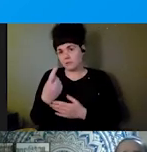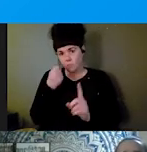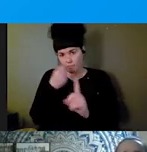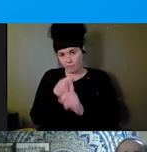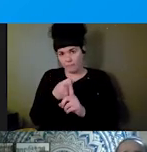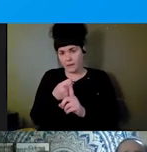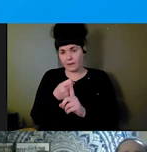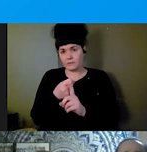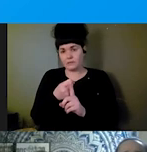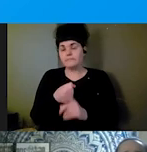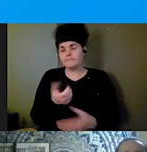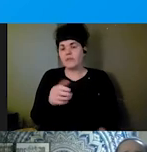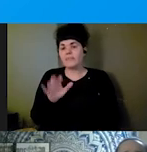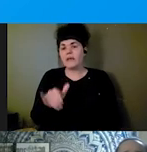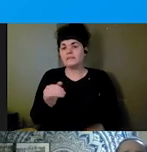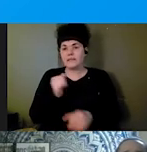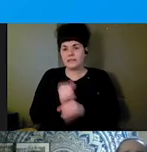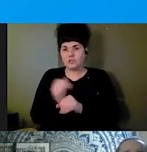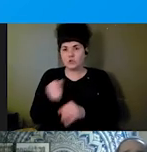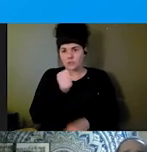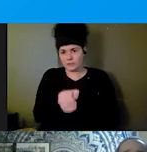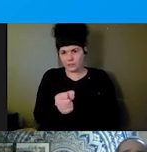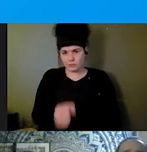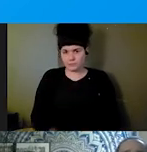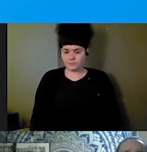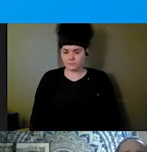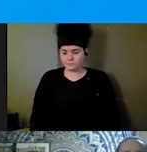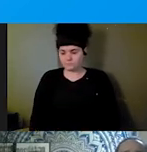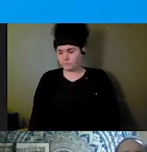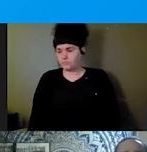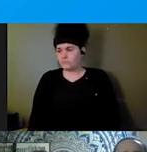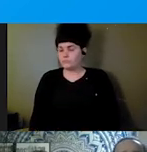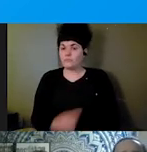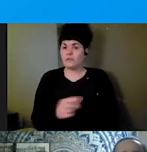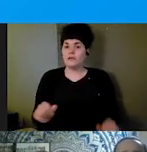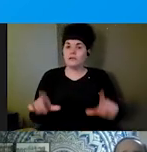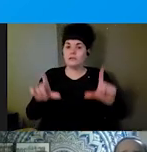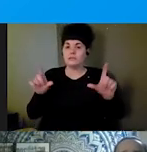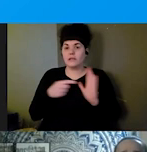disasters. This slide reads, "Disaster-Reality Institutionalization." A quote